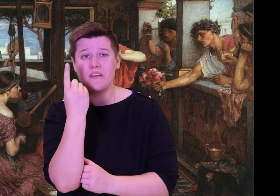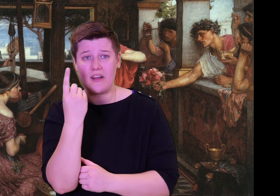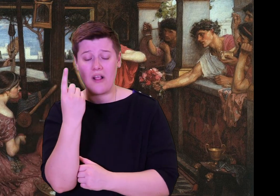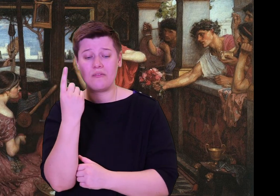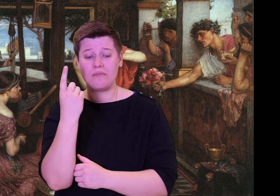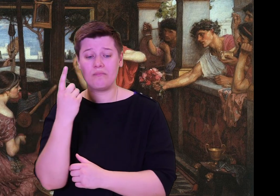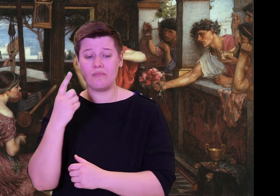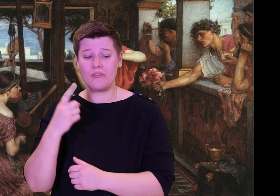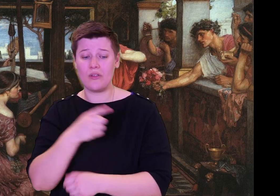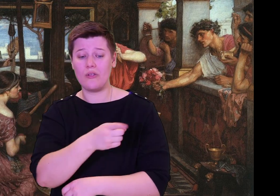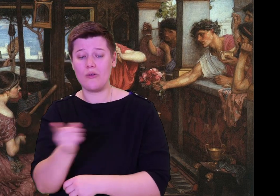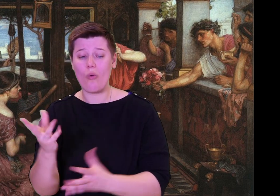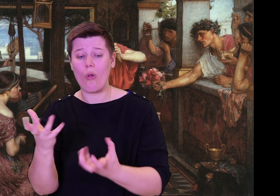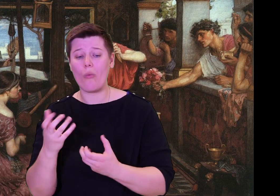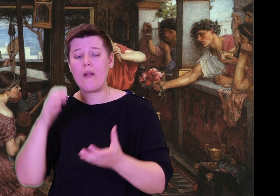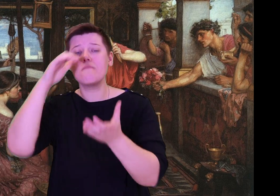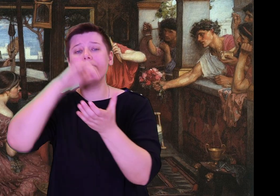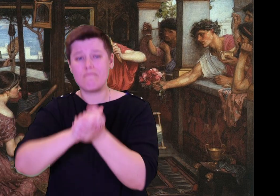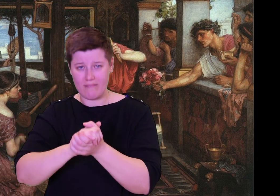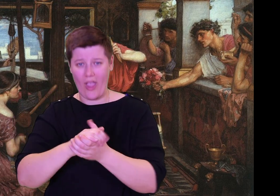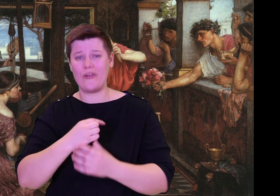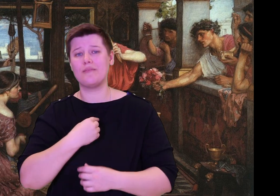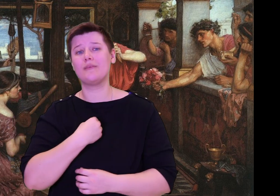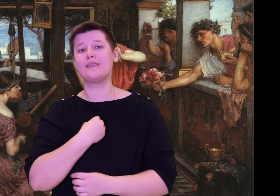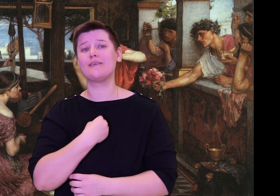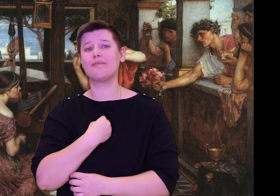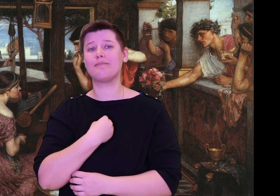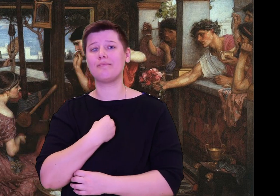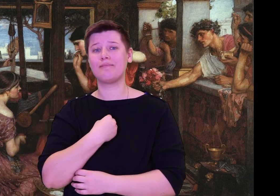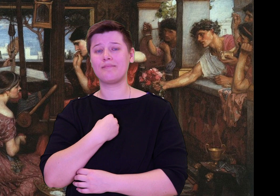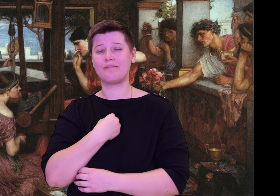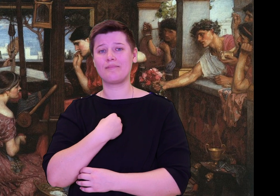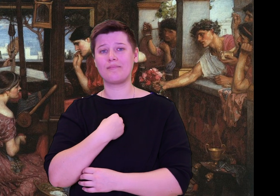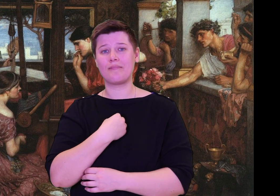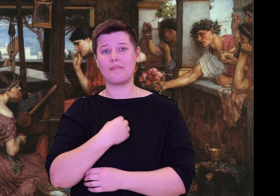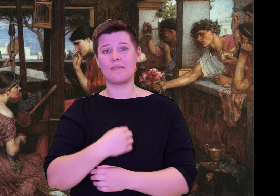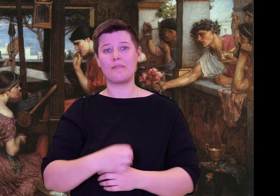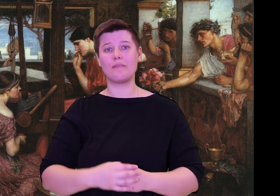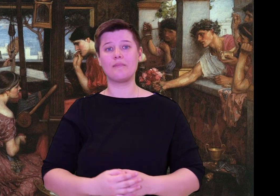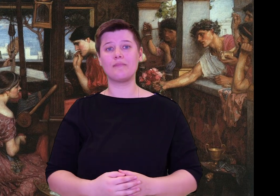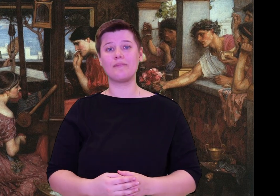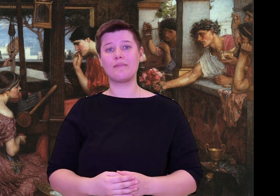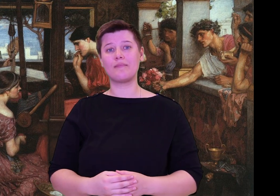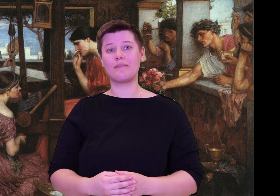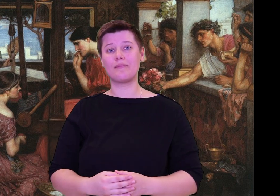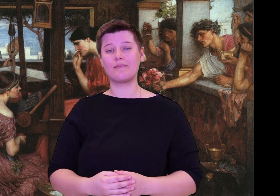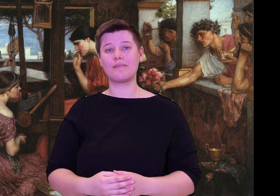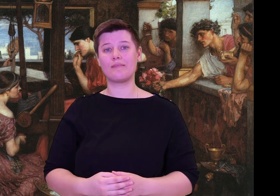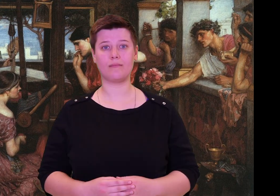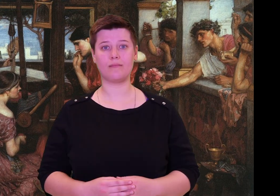husband, the brave Odysseus, is dead, I know you want to marry me.